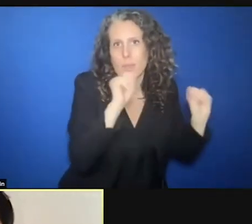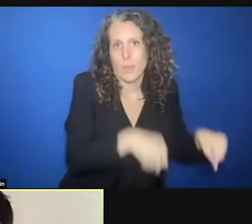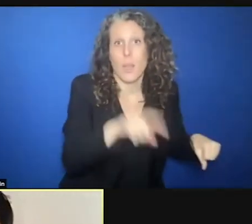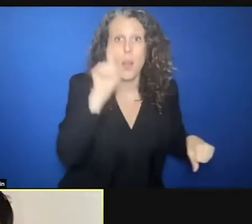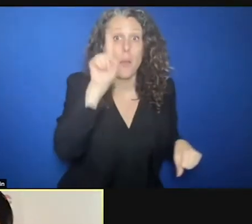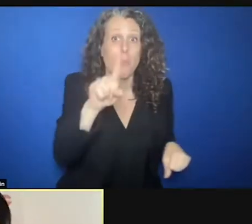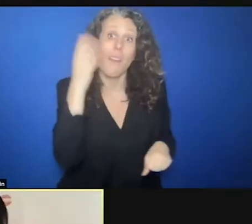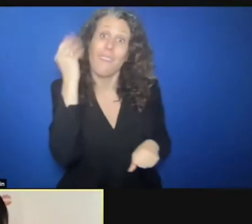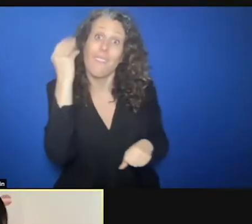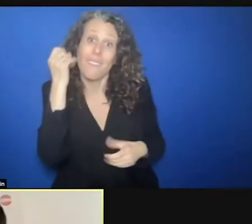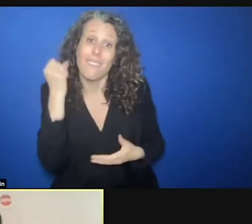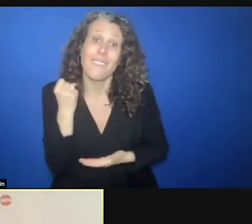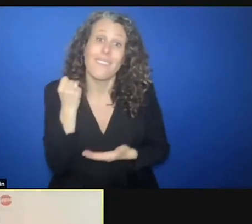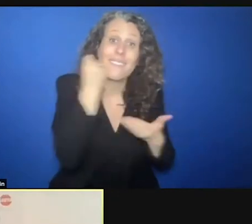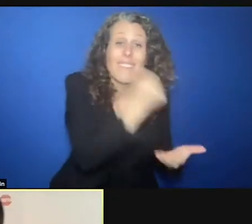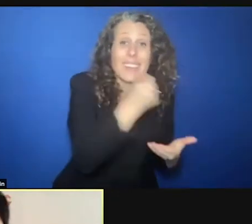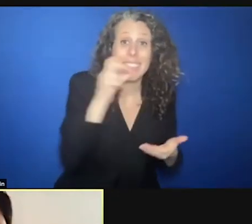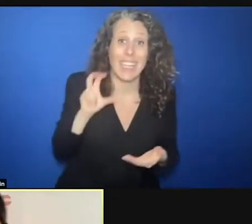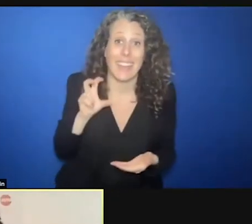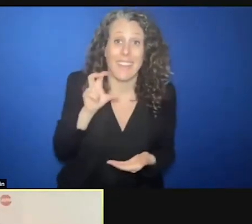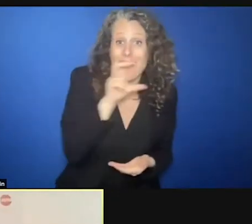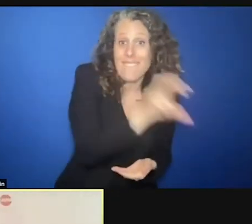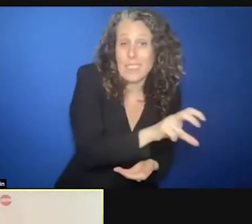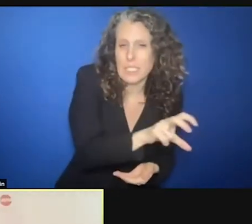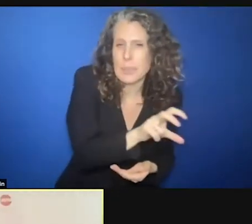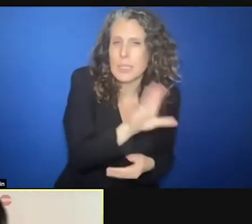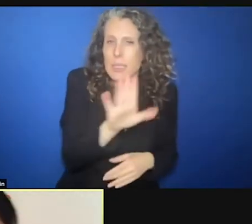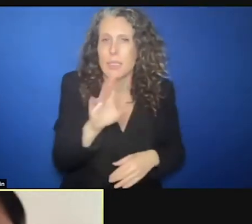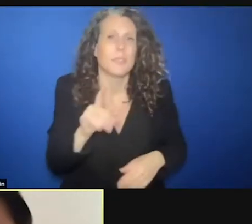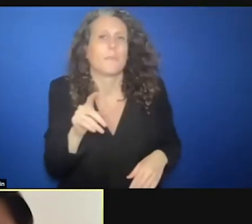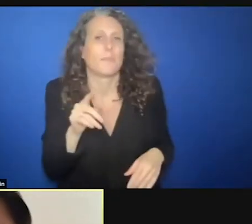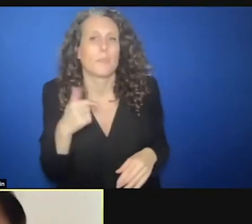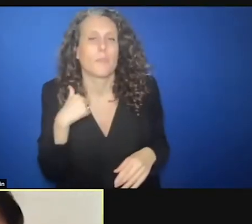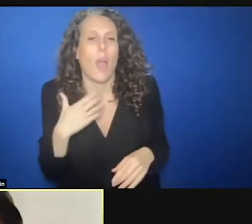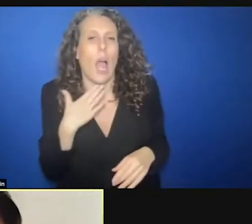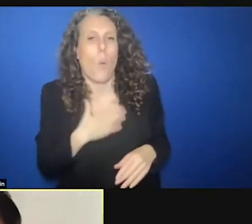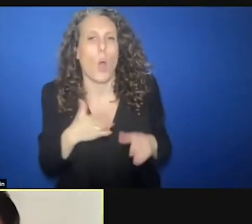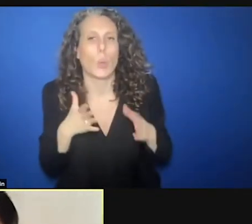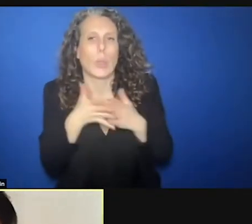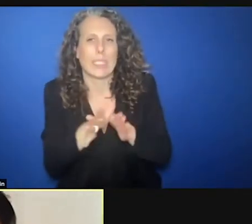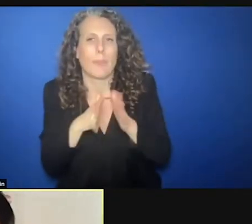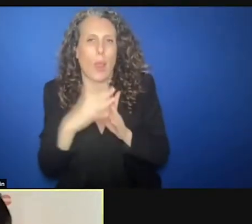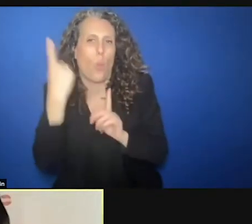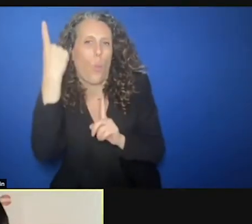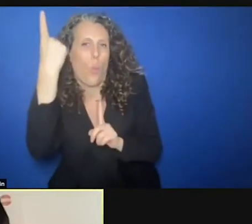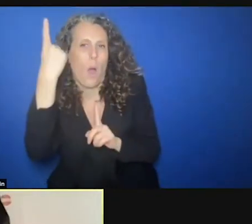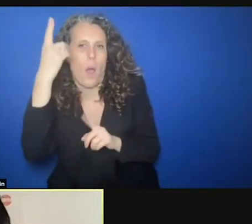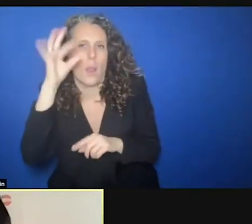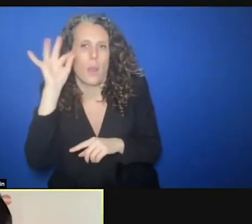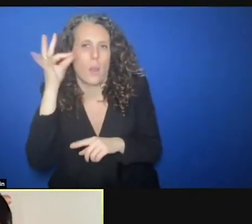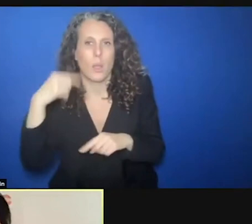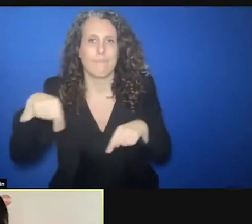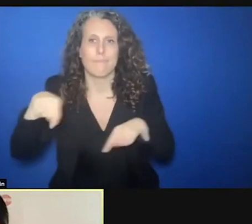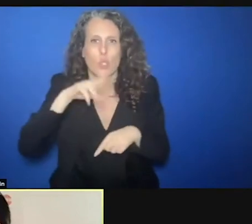right now, so let me just one point, tell you the one very specific point, what the UNFPA does. It